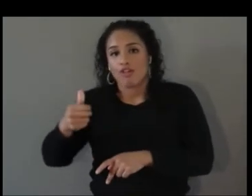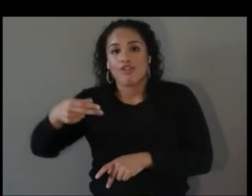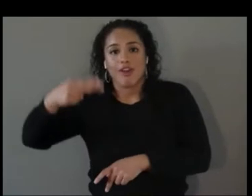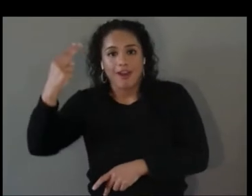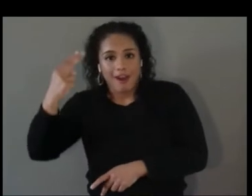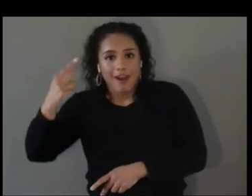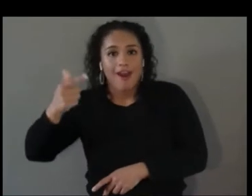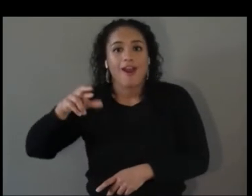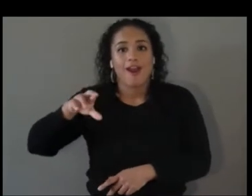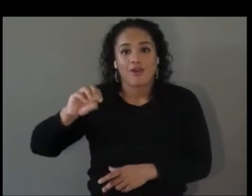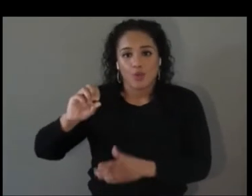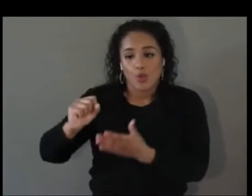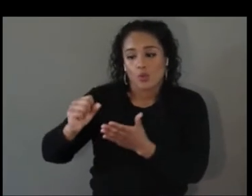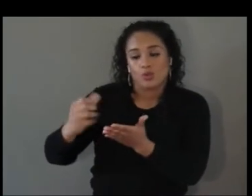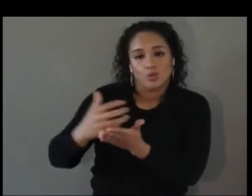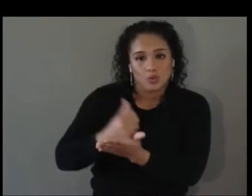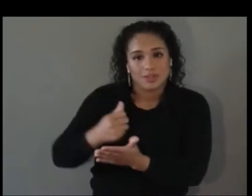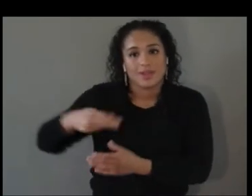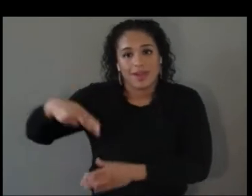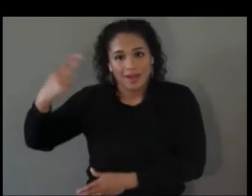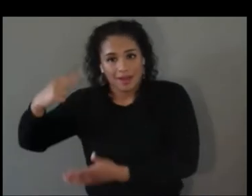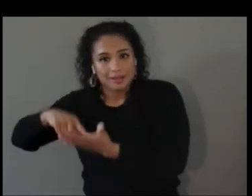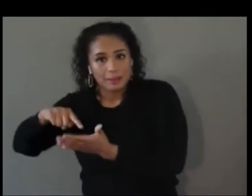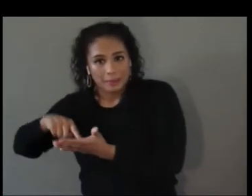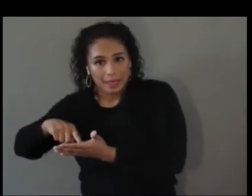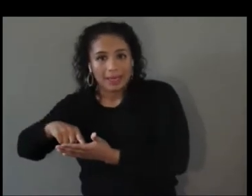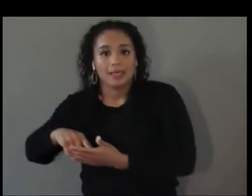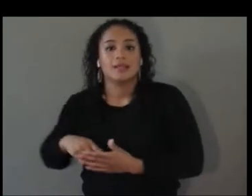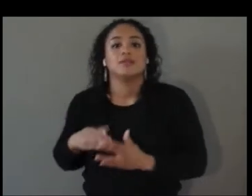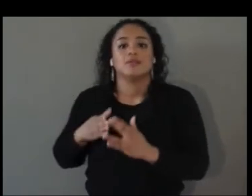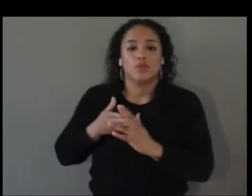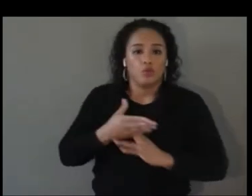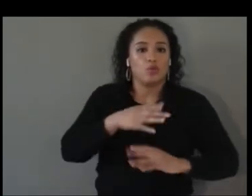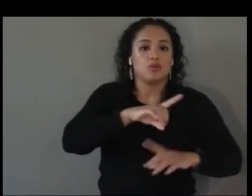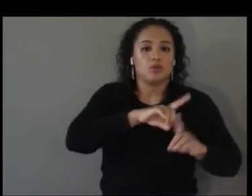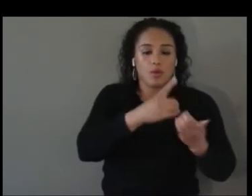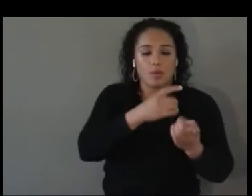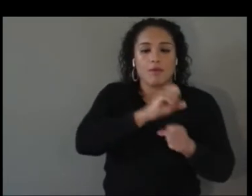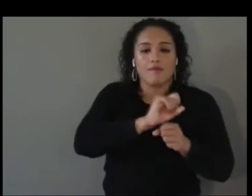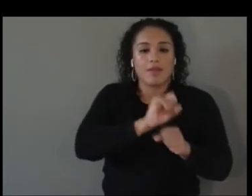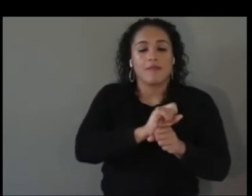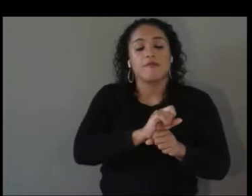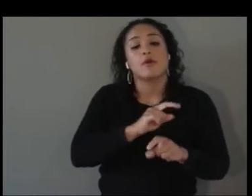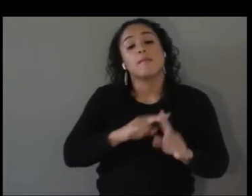Labor but even within those we're often looking at technology and how it's utilized in those sectors.